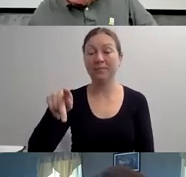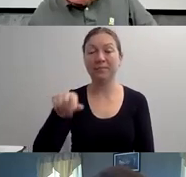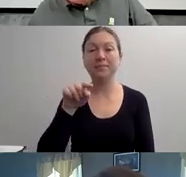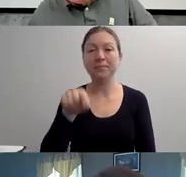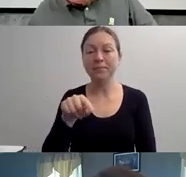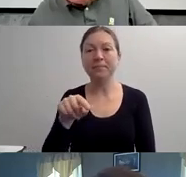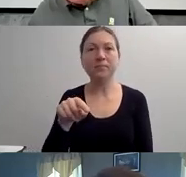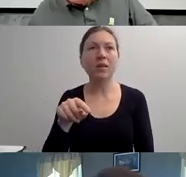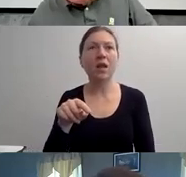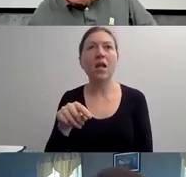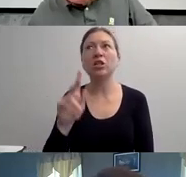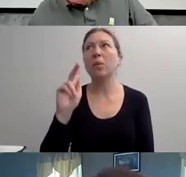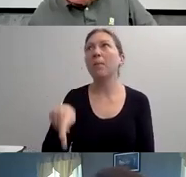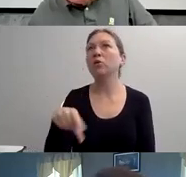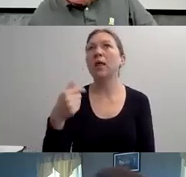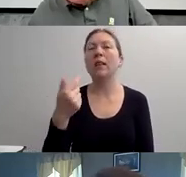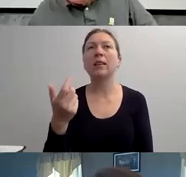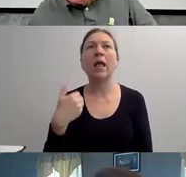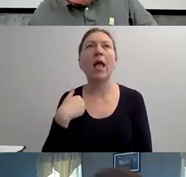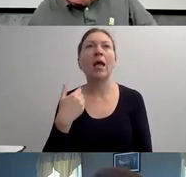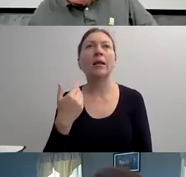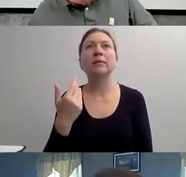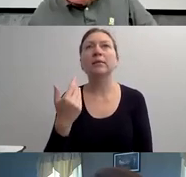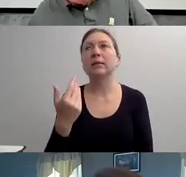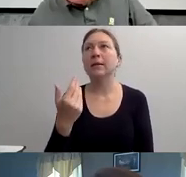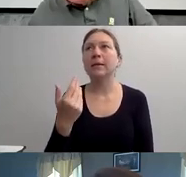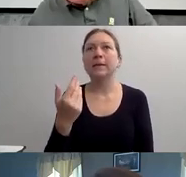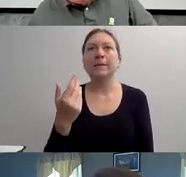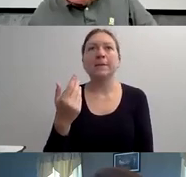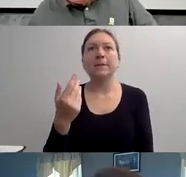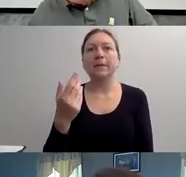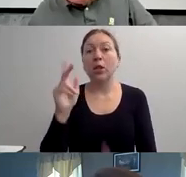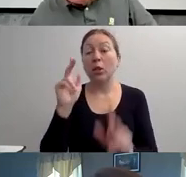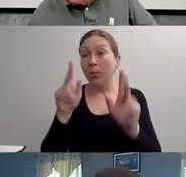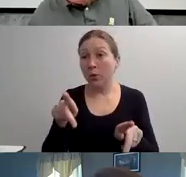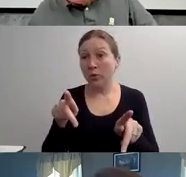"WELL, SIT IN THE PARK AND PLAY A GAME OF CHESS.